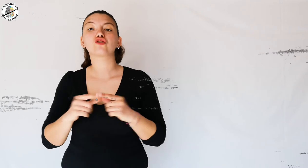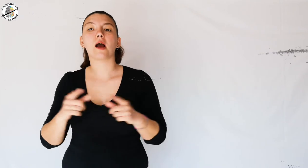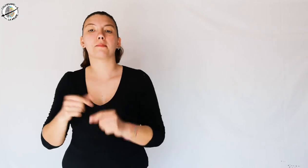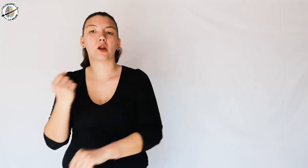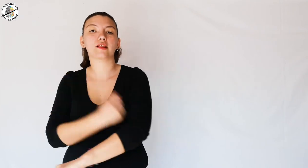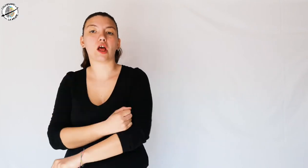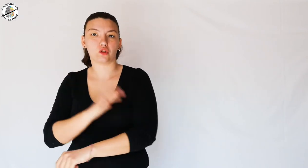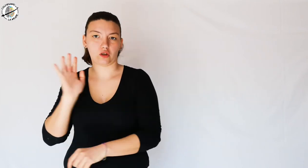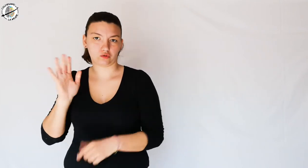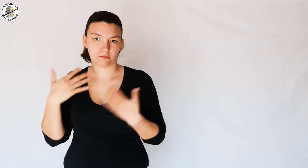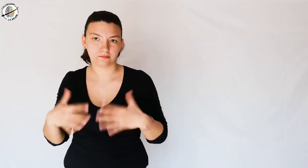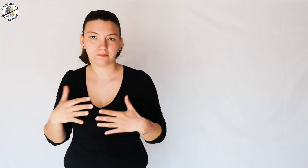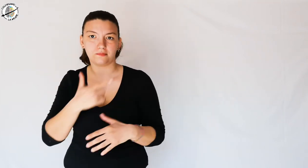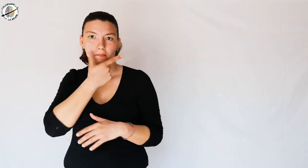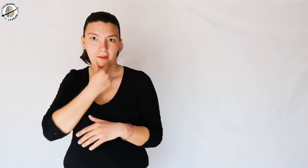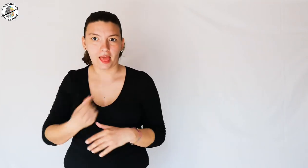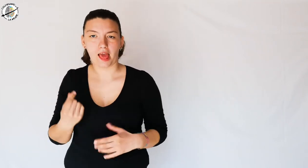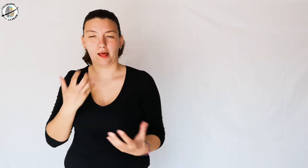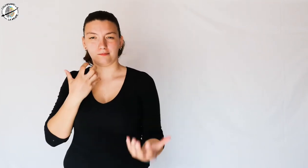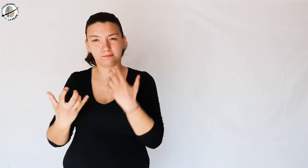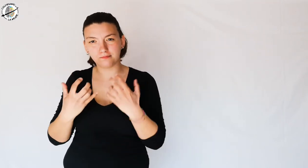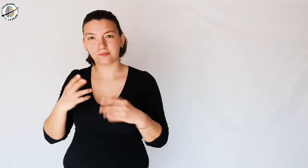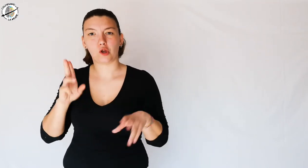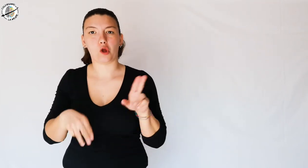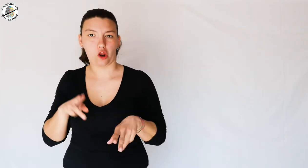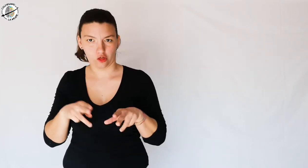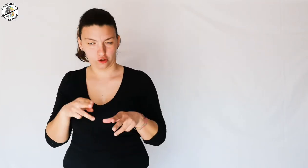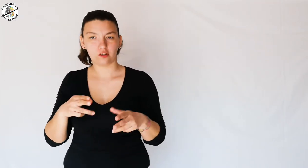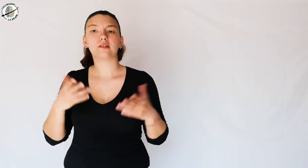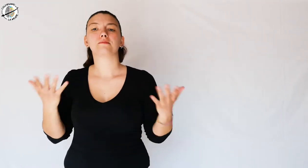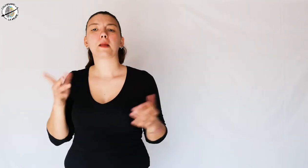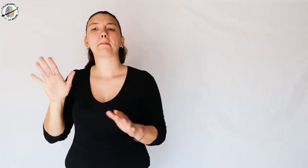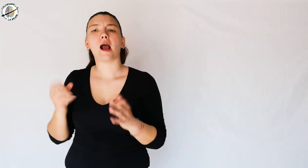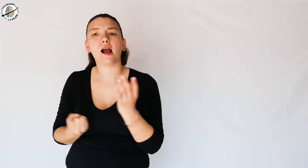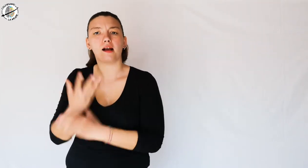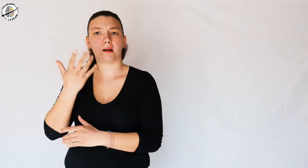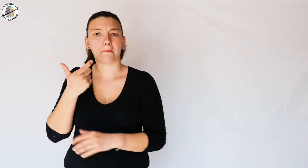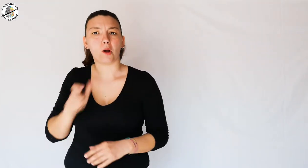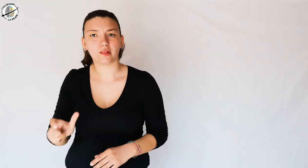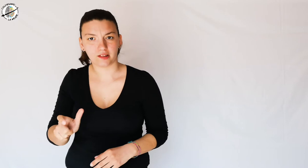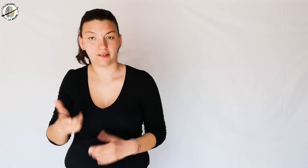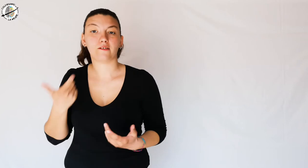The Japanese tattoo is beautiful and in fascinating colors, but why was it created?